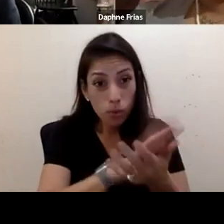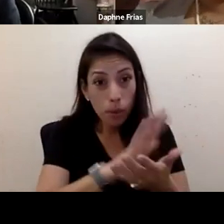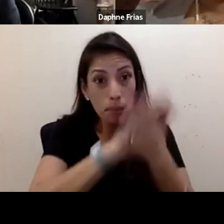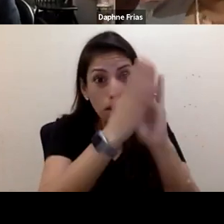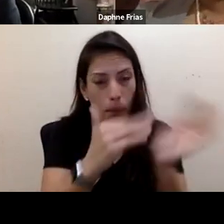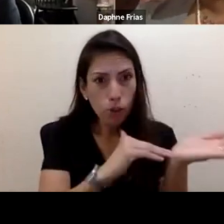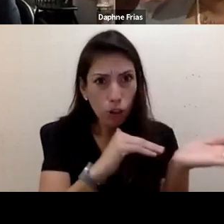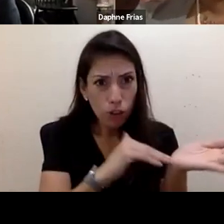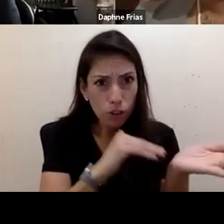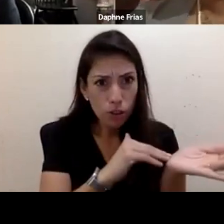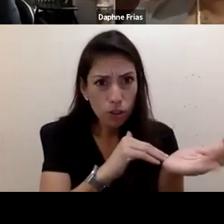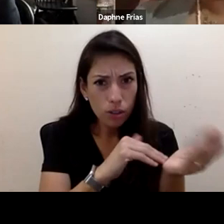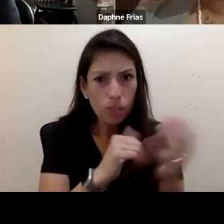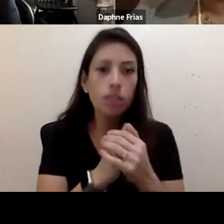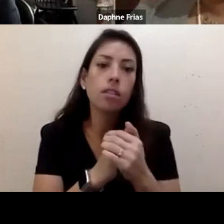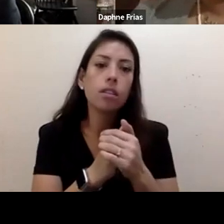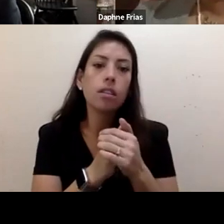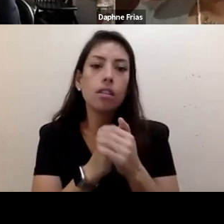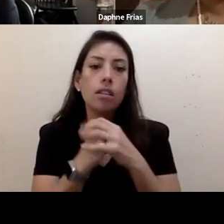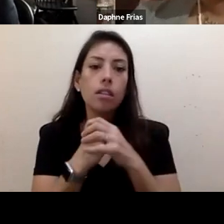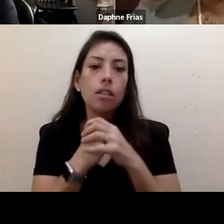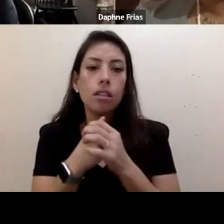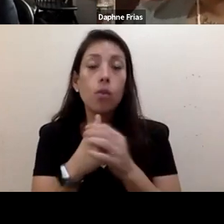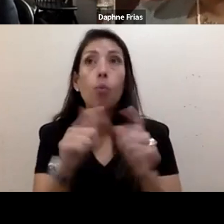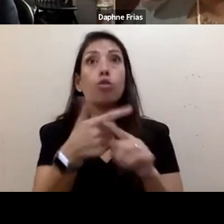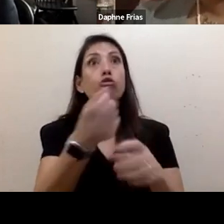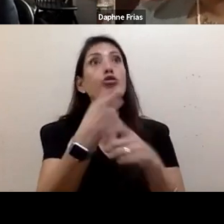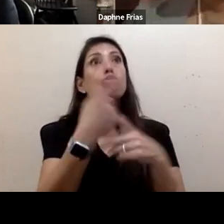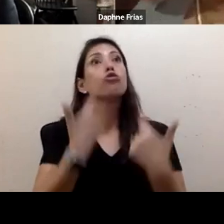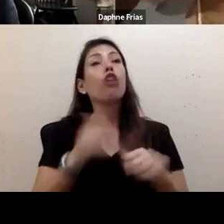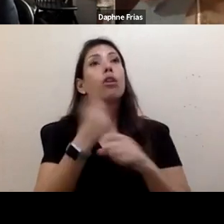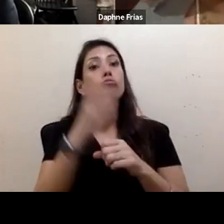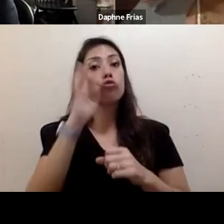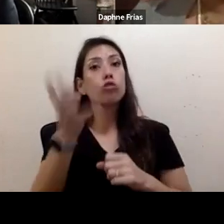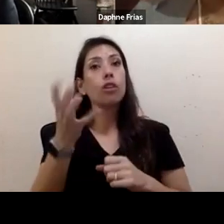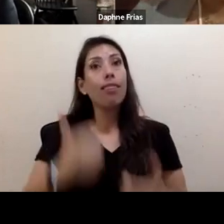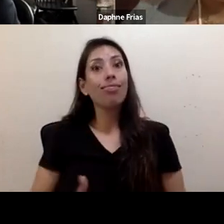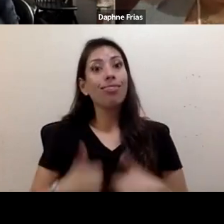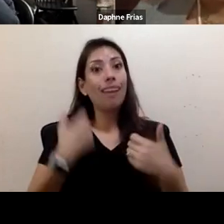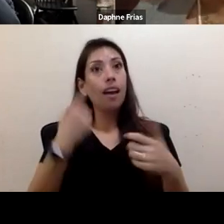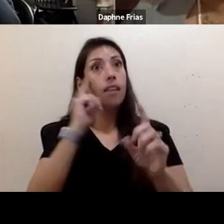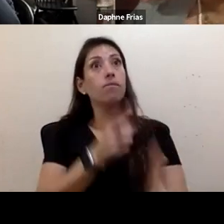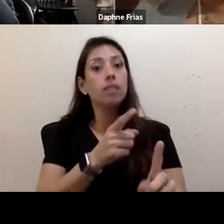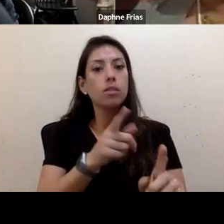When you're trying to create lifelong goals, I don't think any of us ever anticipated having to think